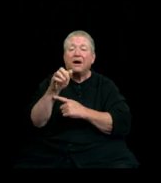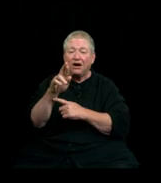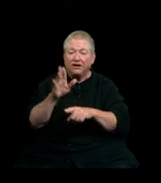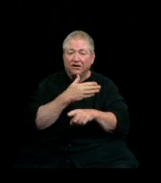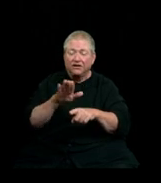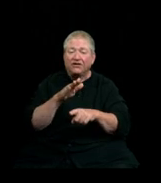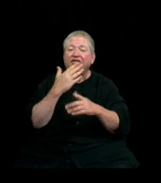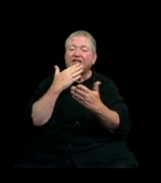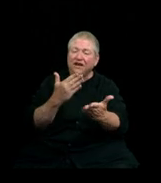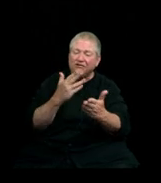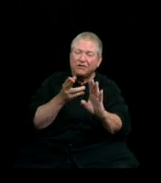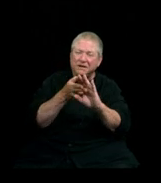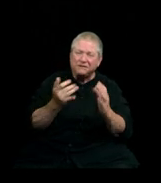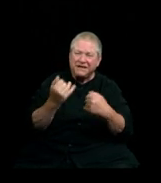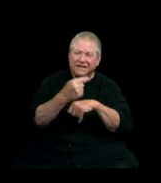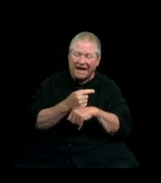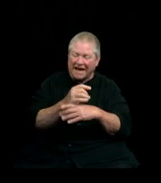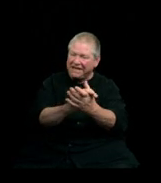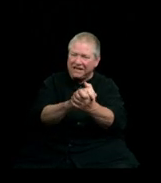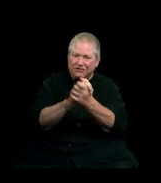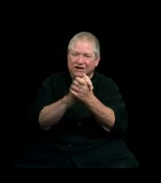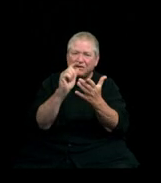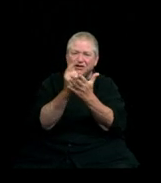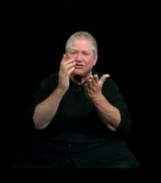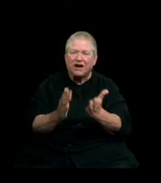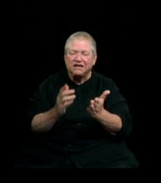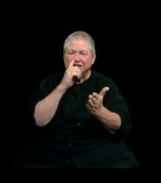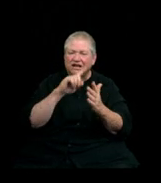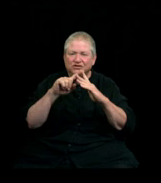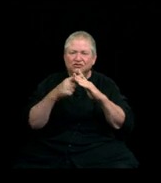and congratulations, graduates, as you embark on the next chapter of your lives.